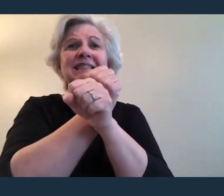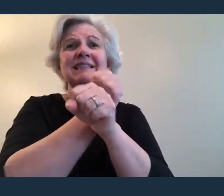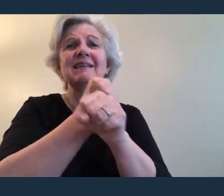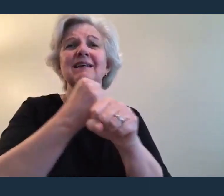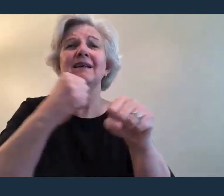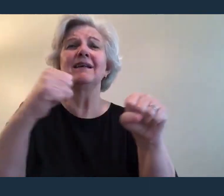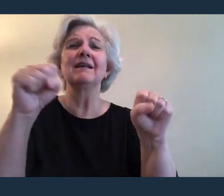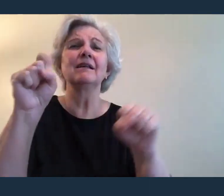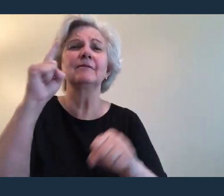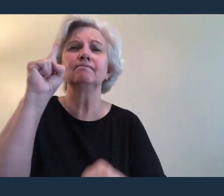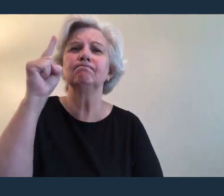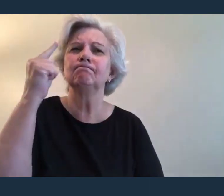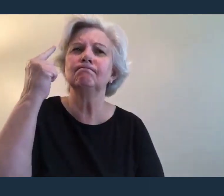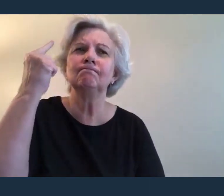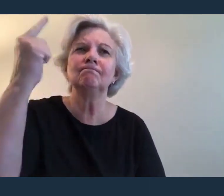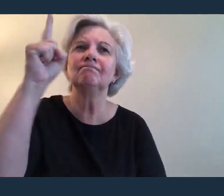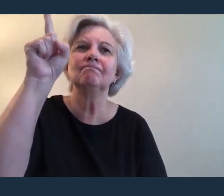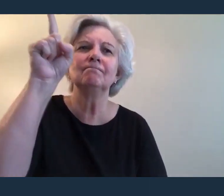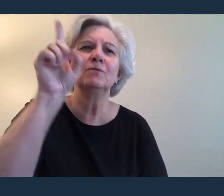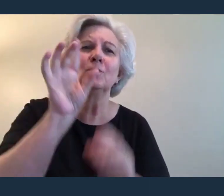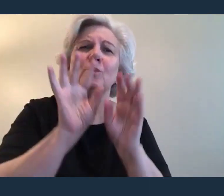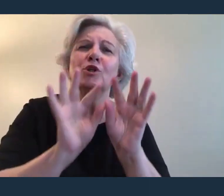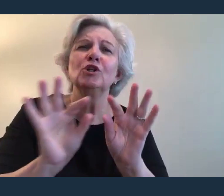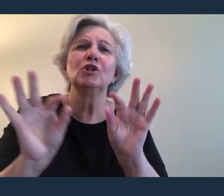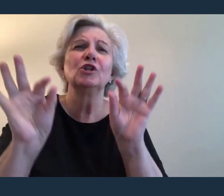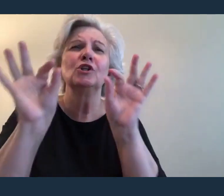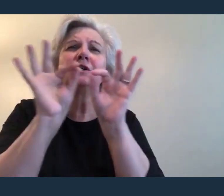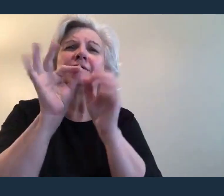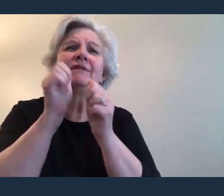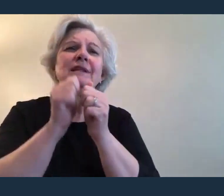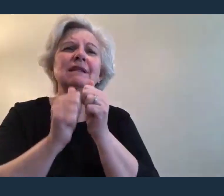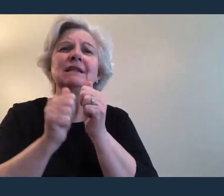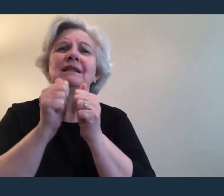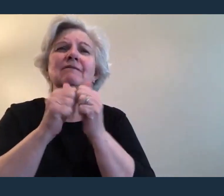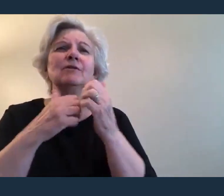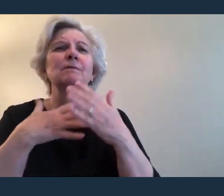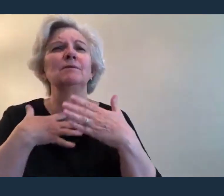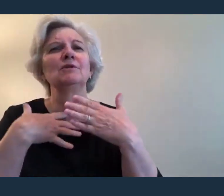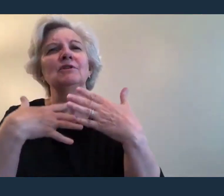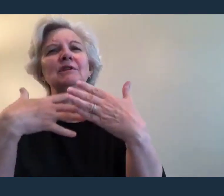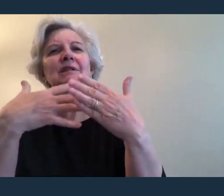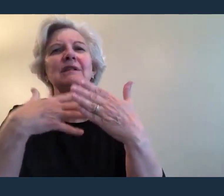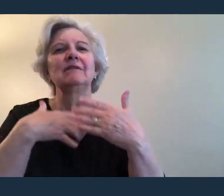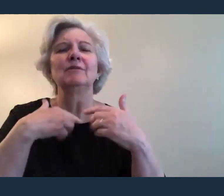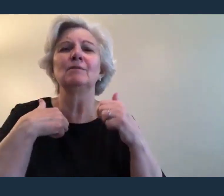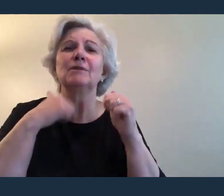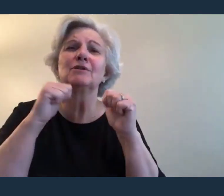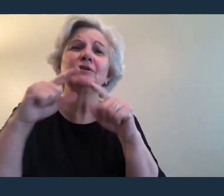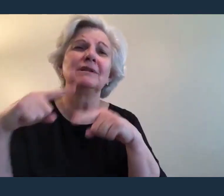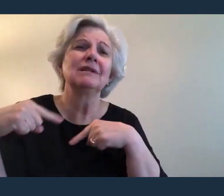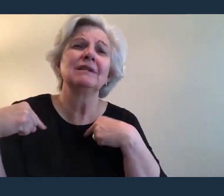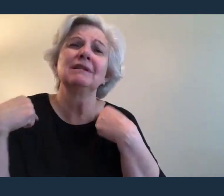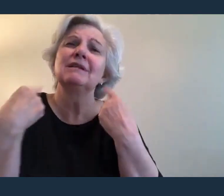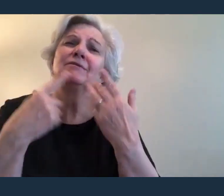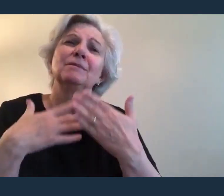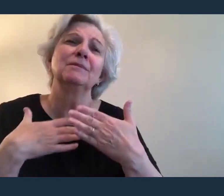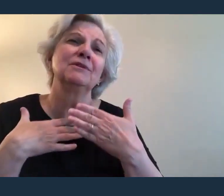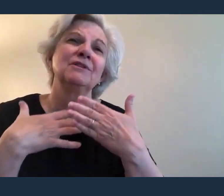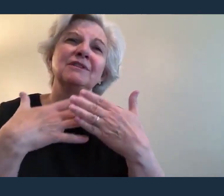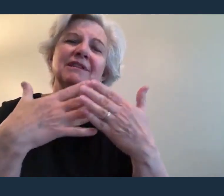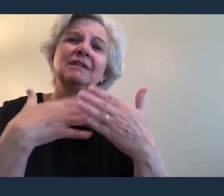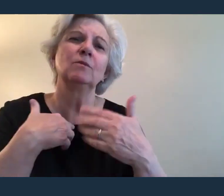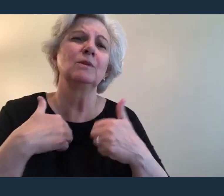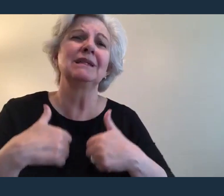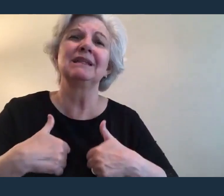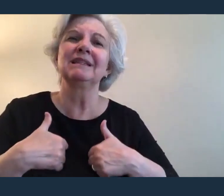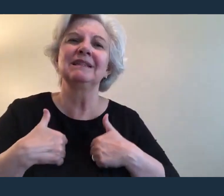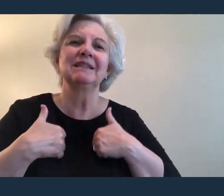Worthy of every breath we could ever breathe We live for You